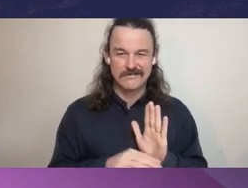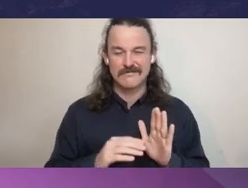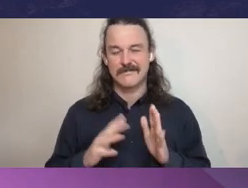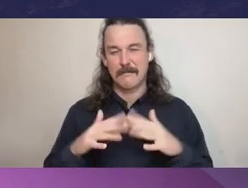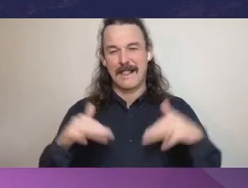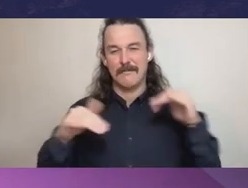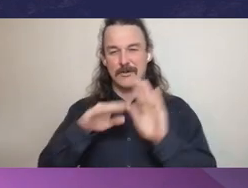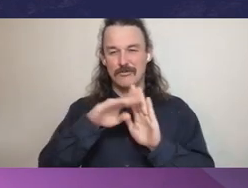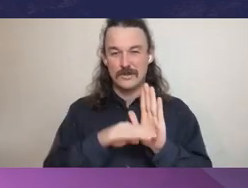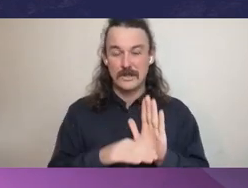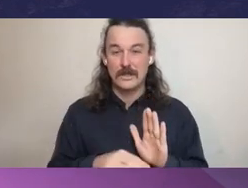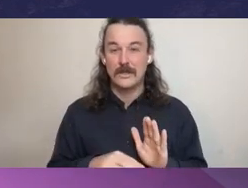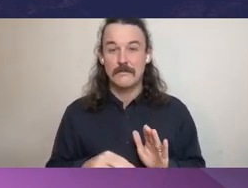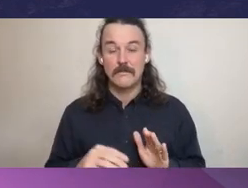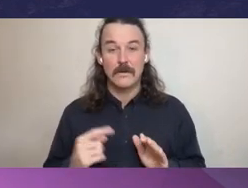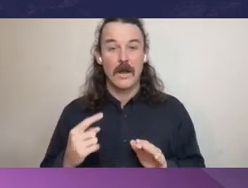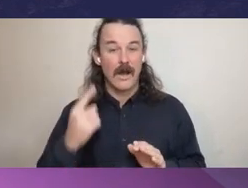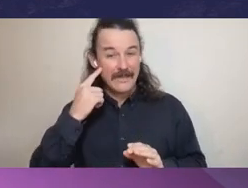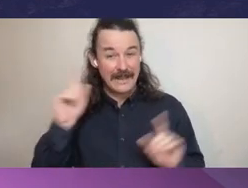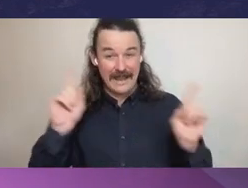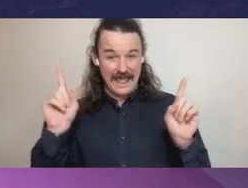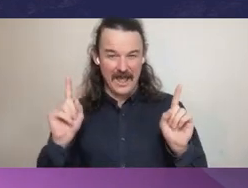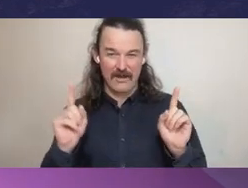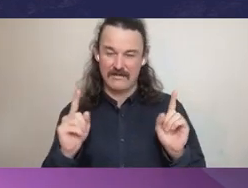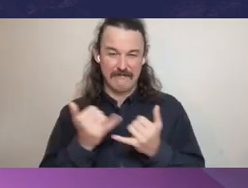there's less clarity than there has been for a very long time